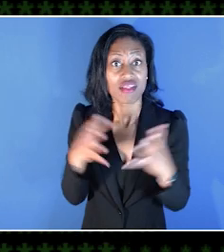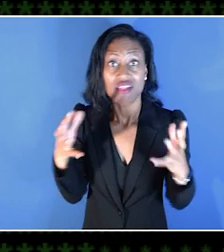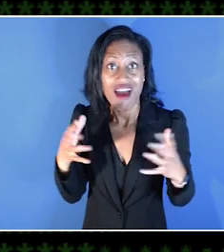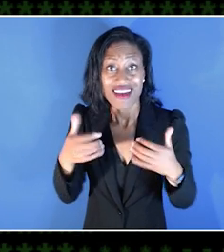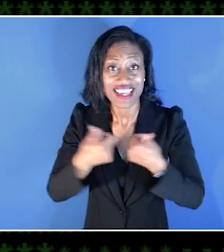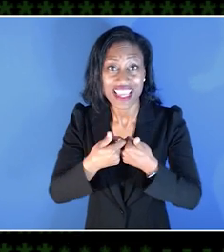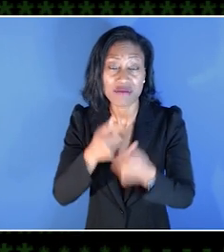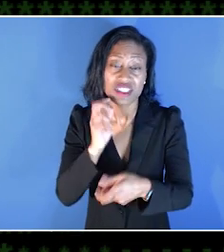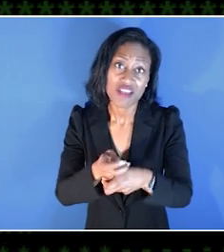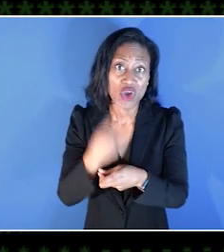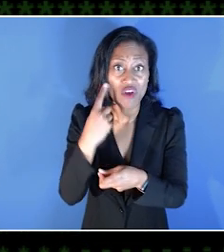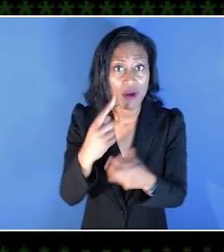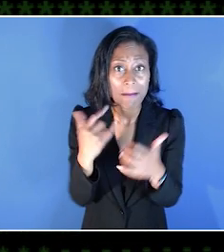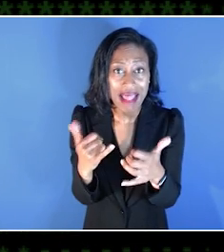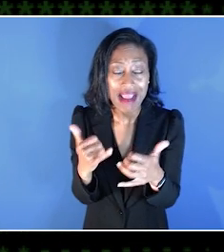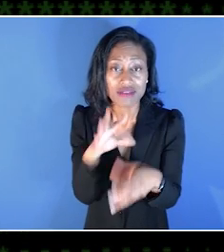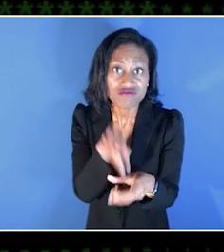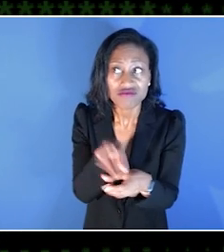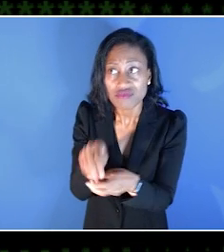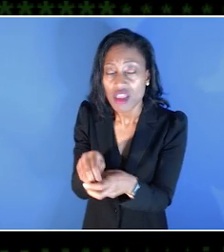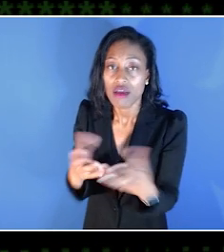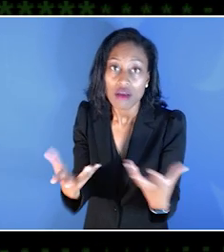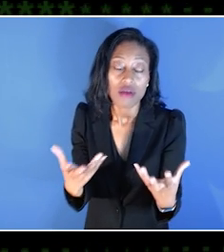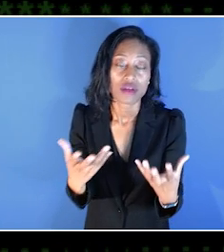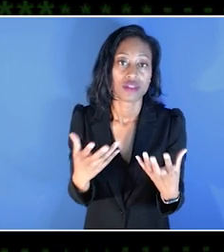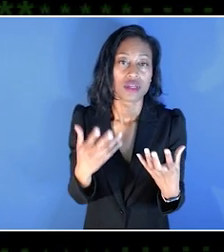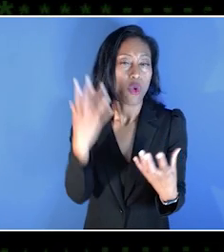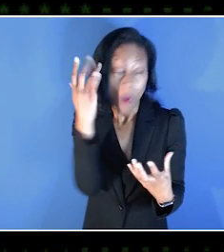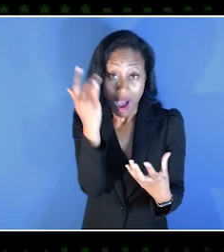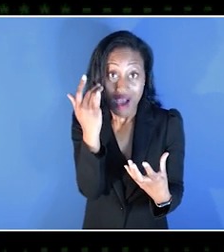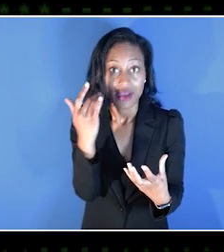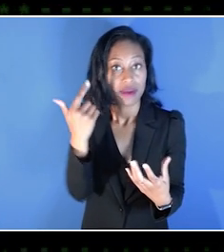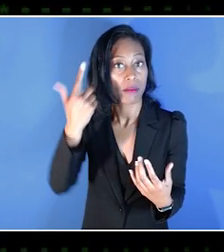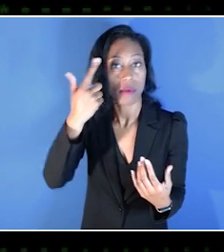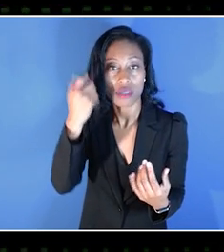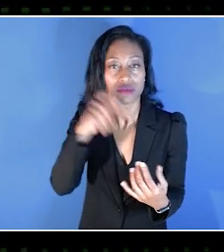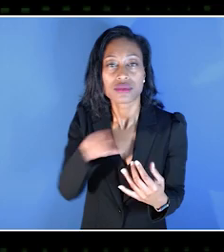that are very difficult for us to be able to play. And a lot of it actually comes down to where there are games